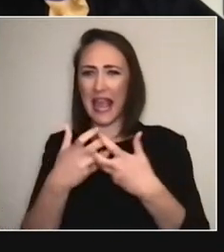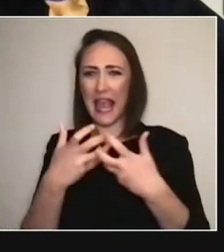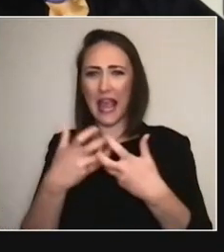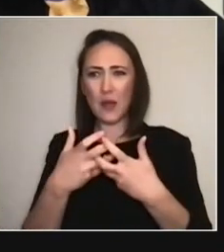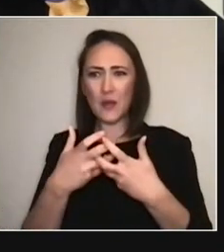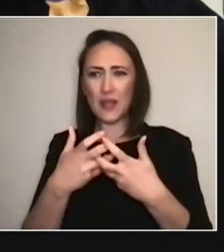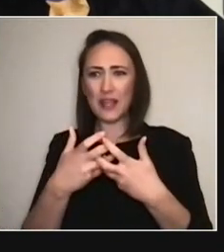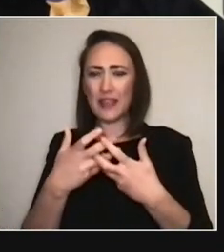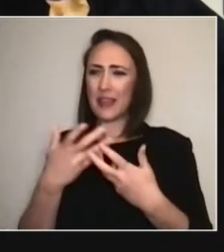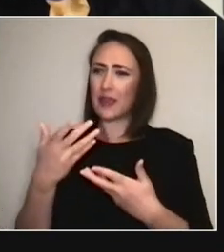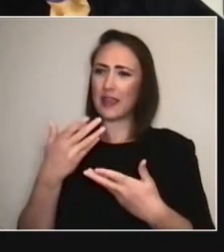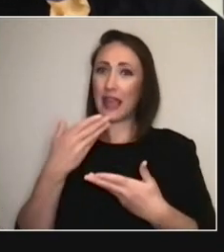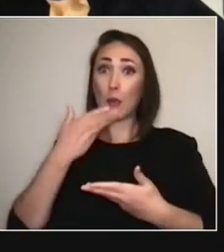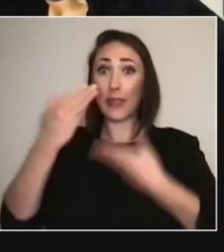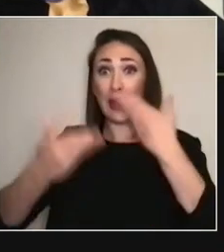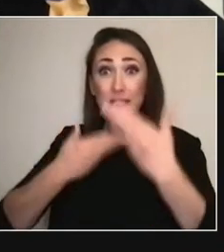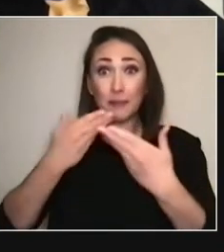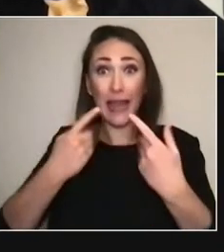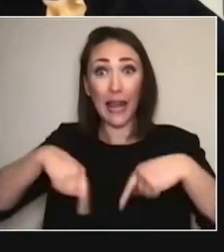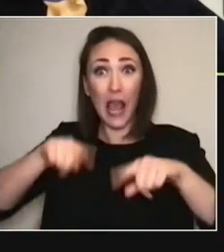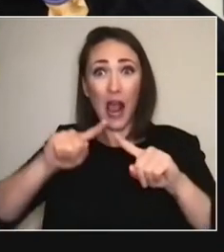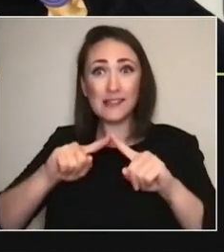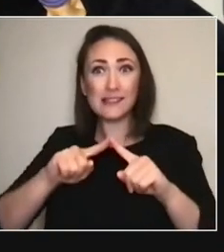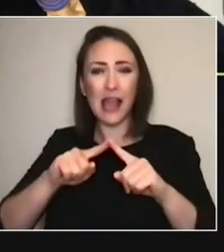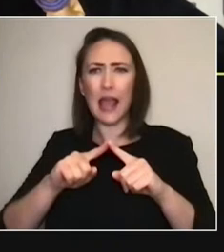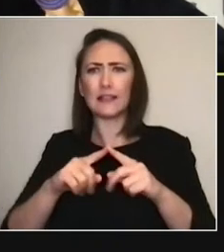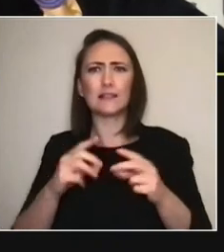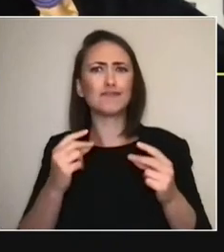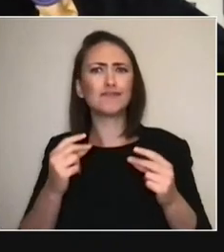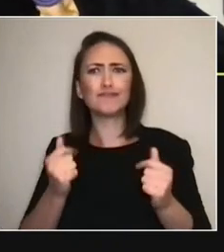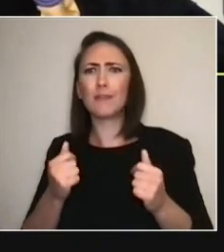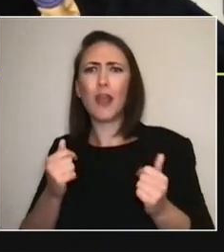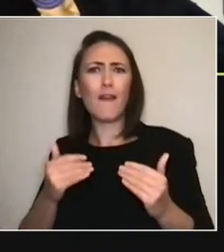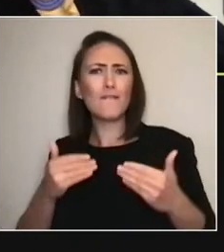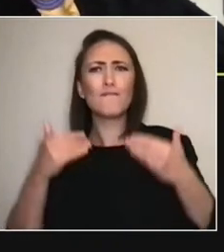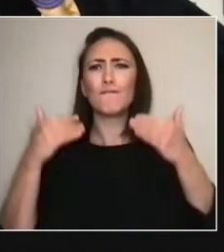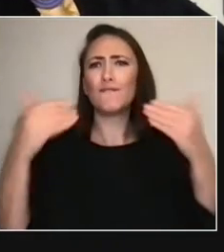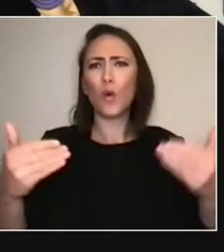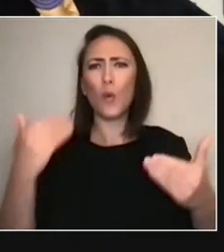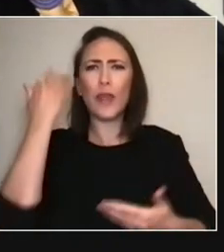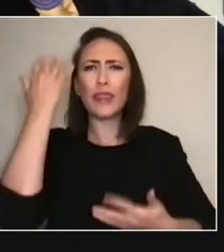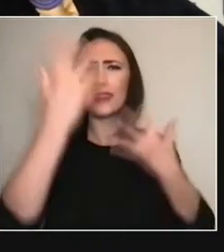or embracing of the future are they, or are they stuck in the past? Absolutely, yeah.